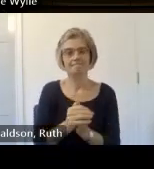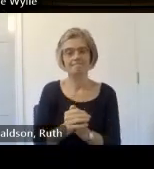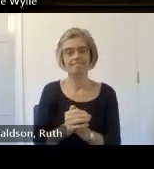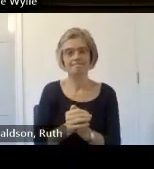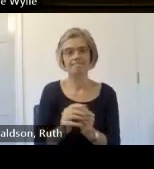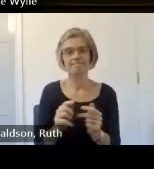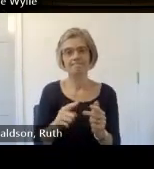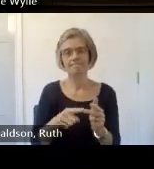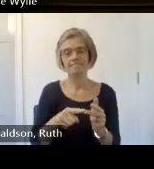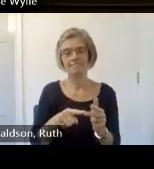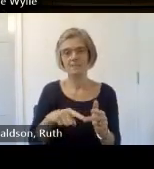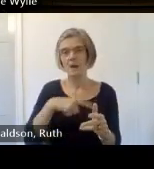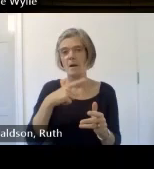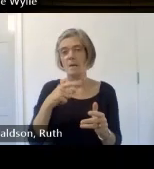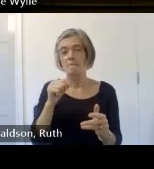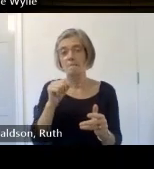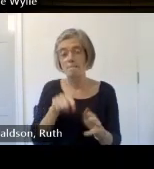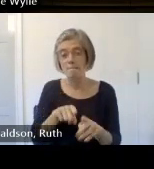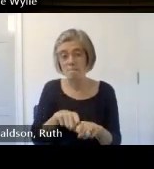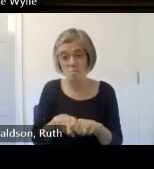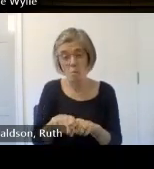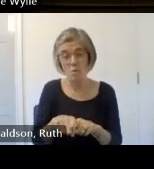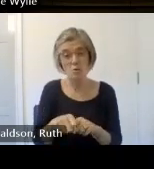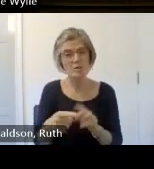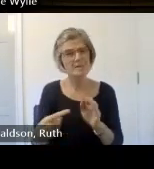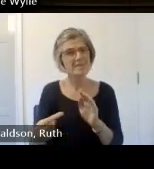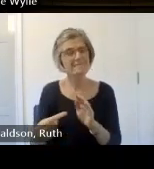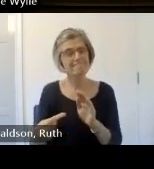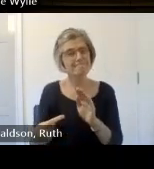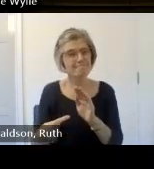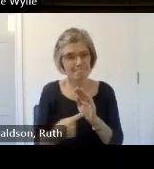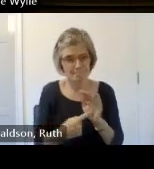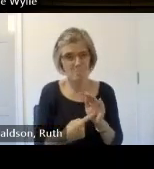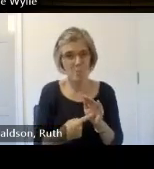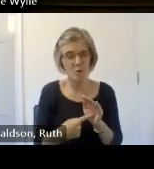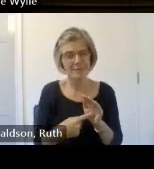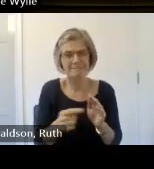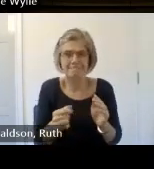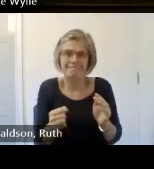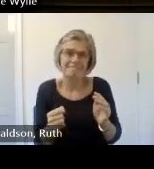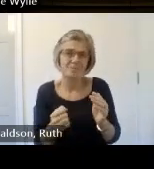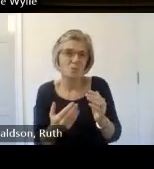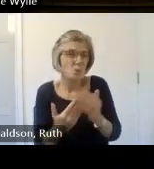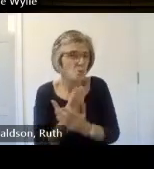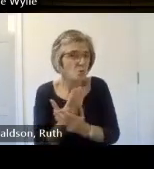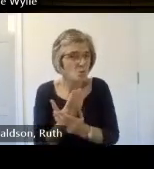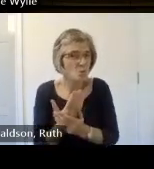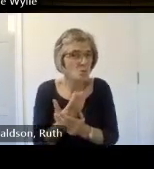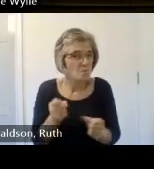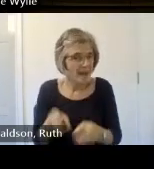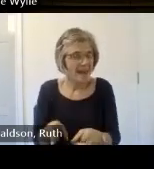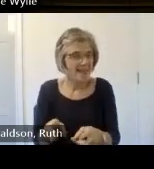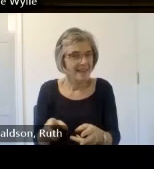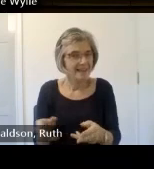and important and possibly a bit experimental story Gathering method was the use of what we